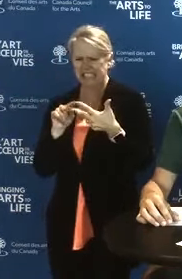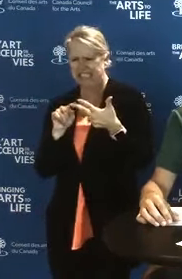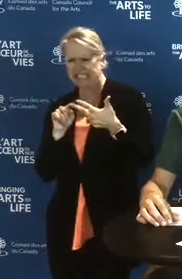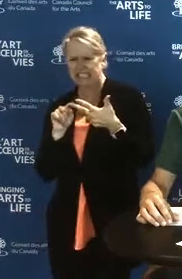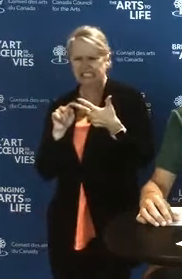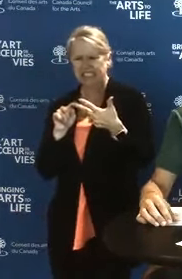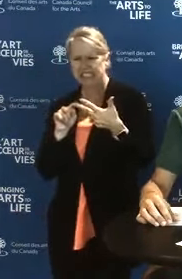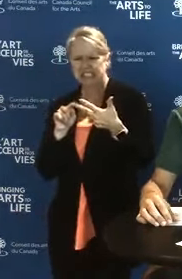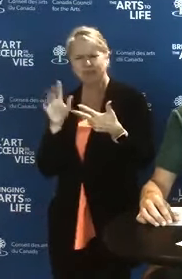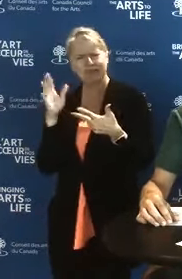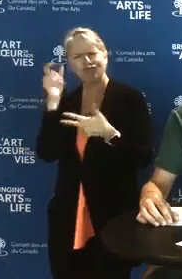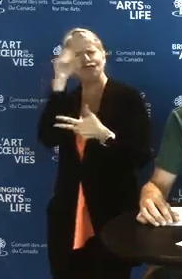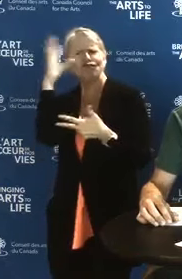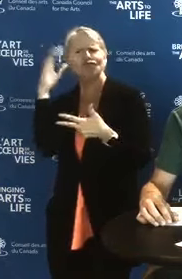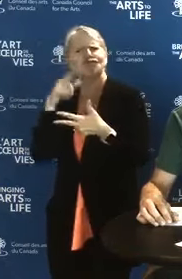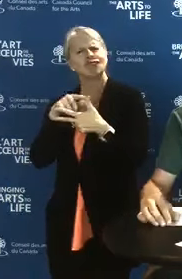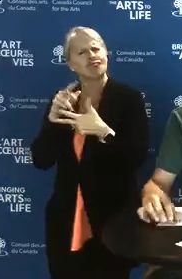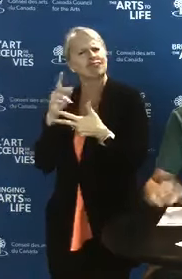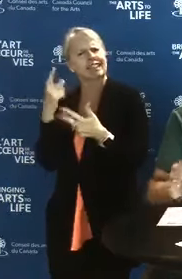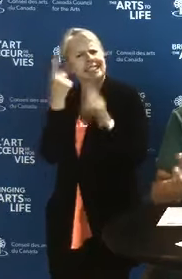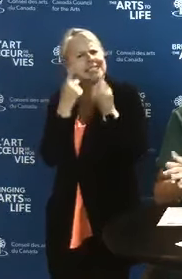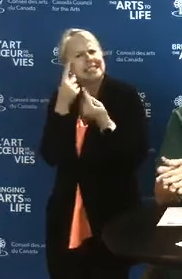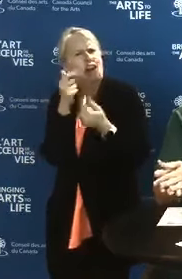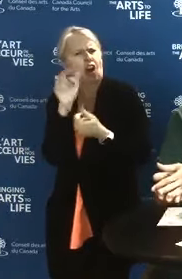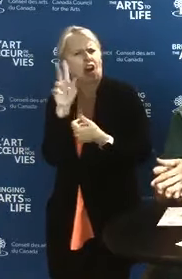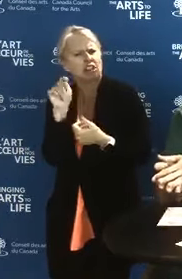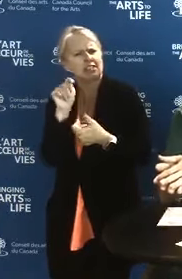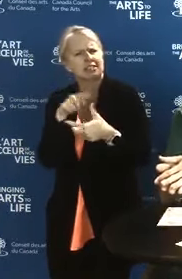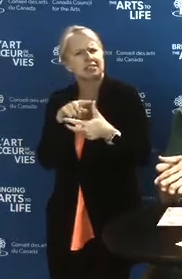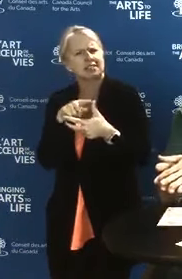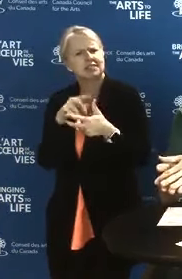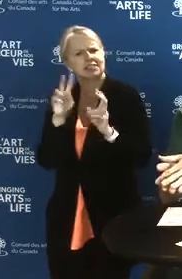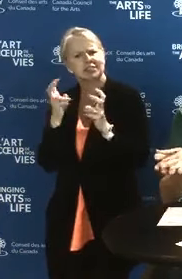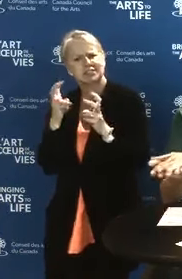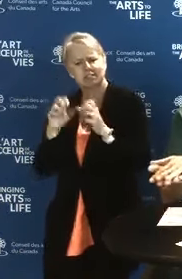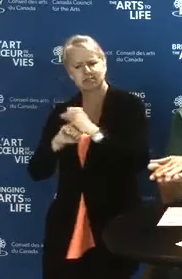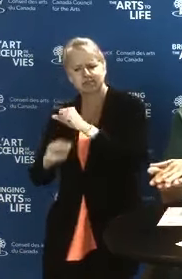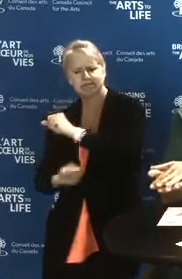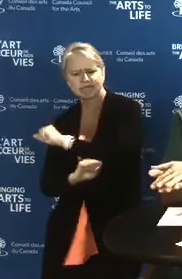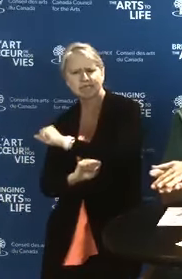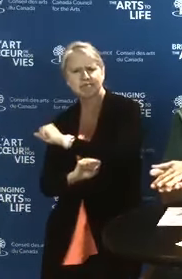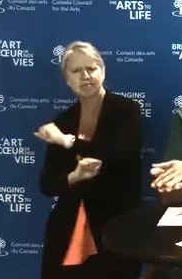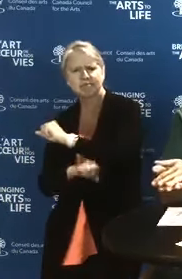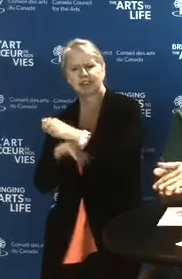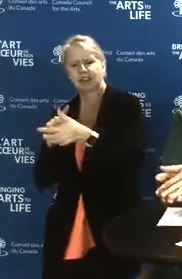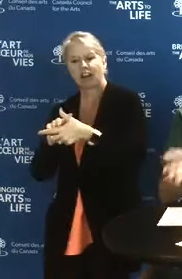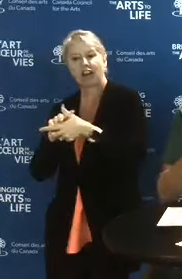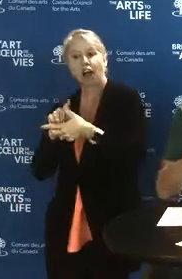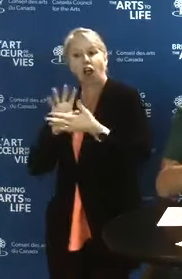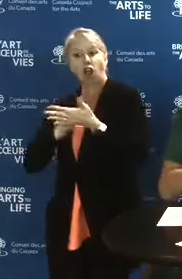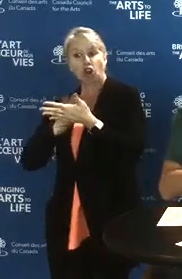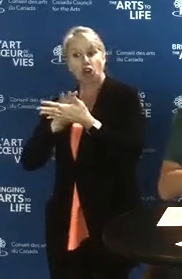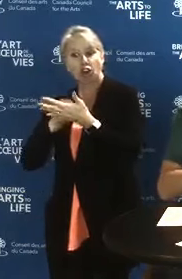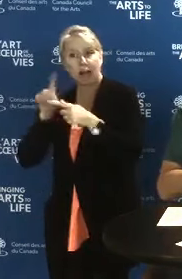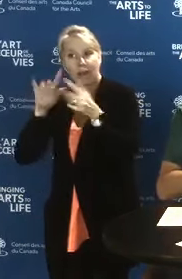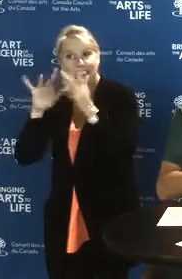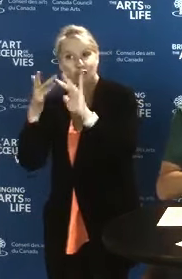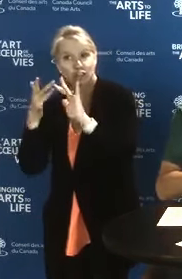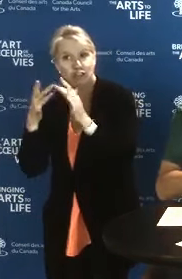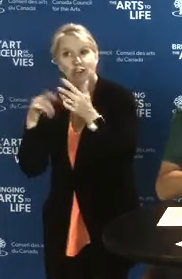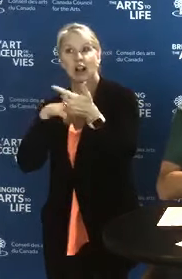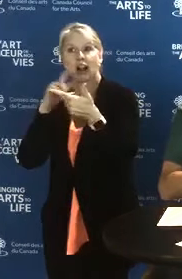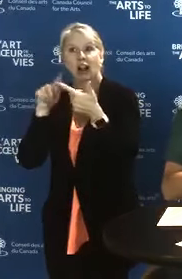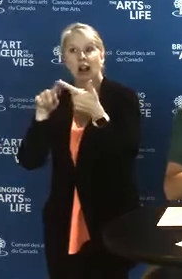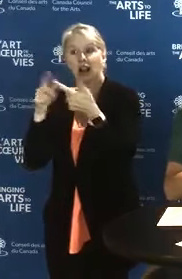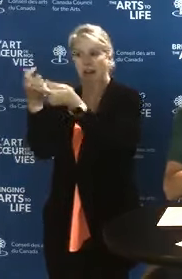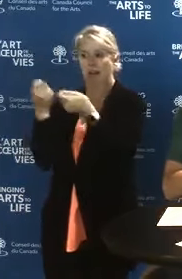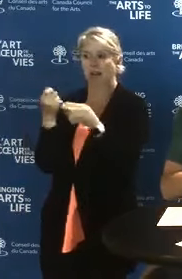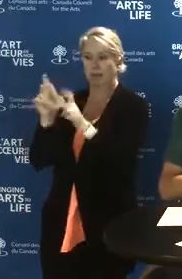as an art - as building blocks - from learning about digital to engaging citizens with digital,